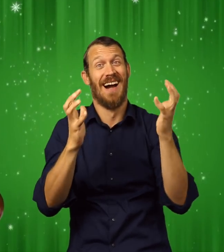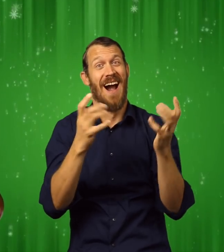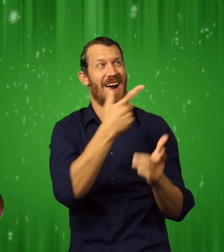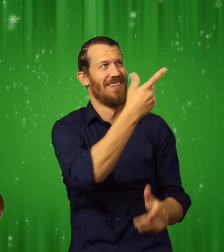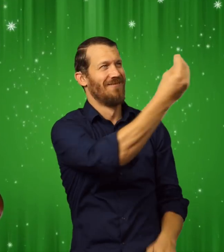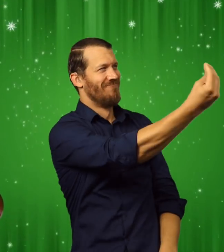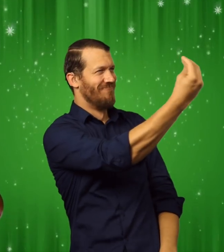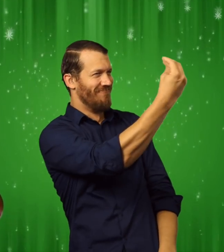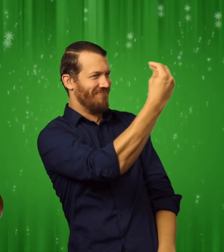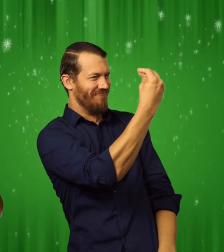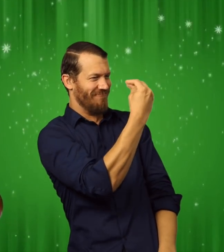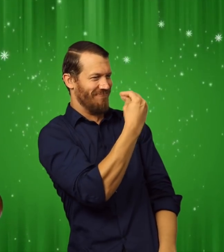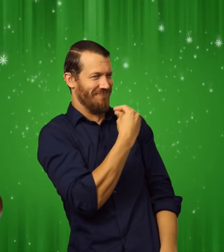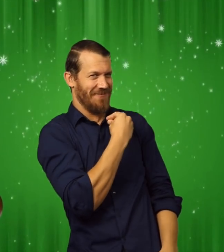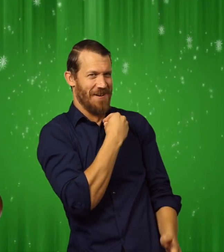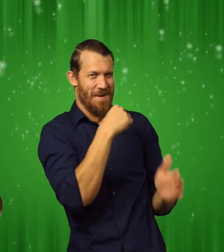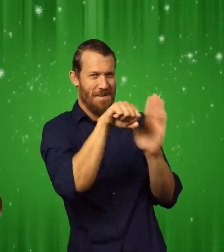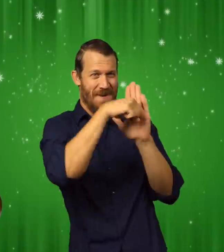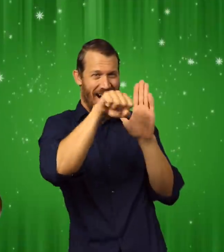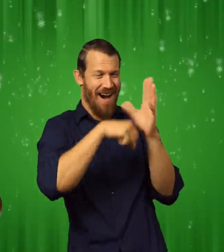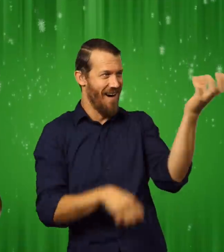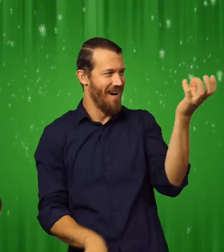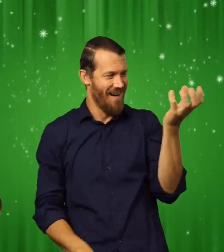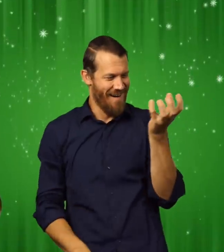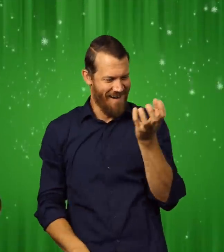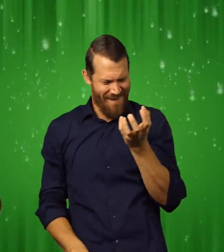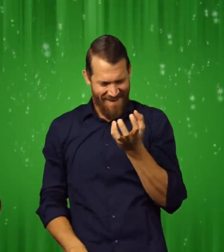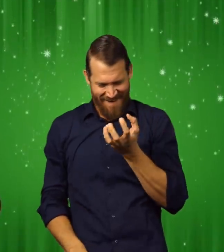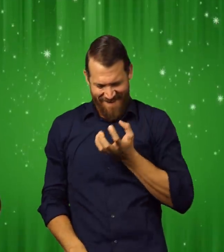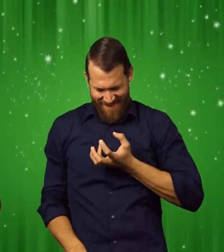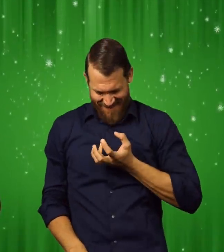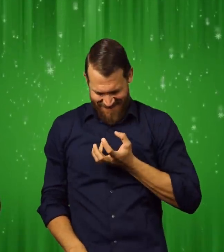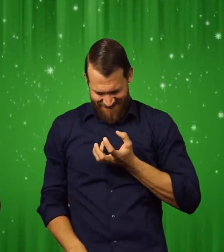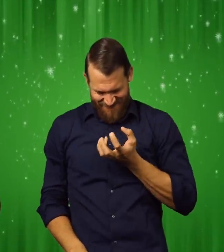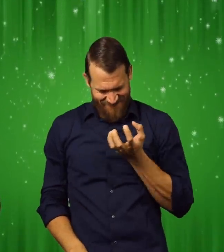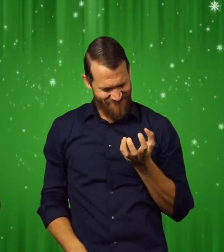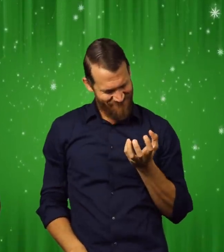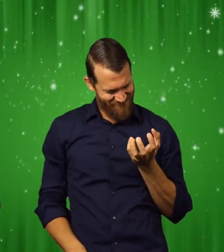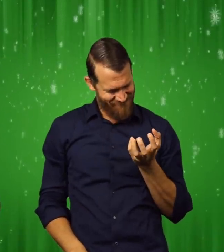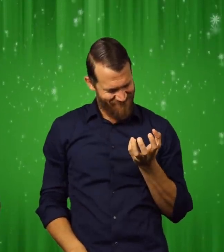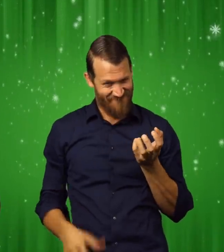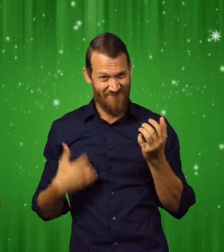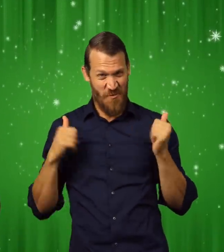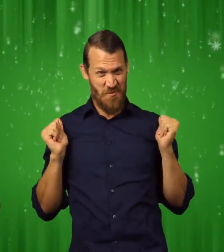Santa handed the bell to me and I put it in my bathrobe pocket.